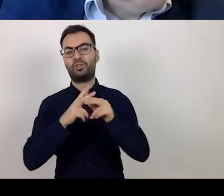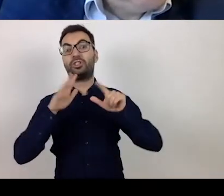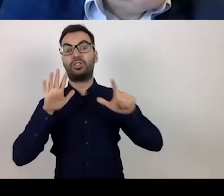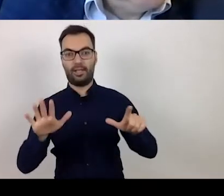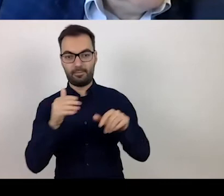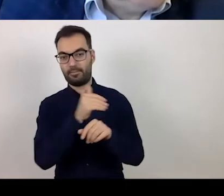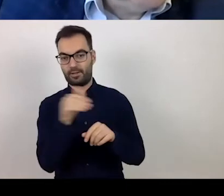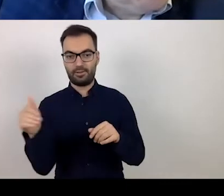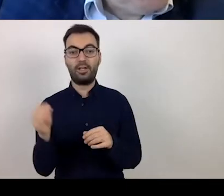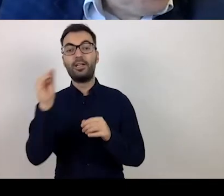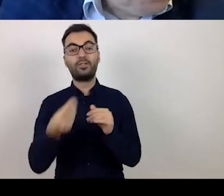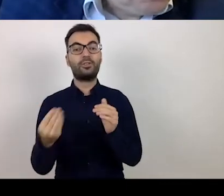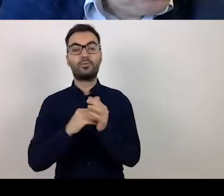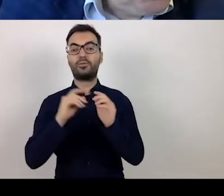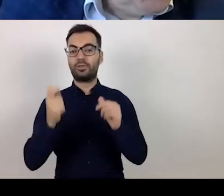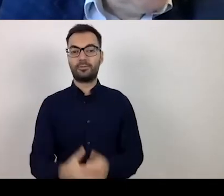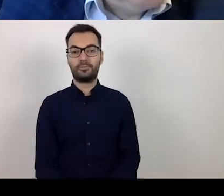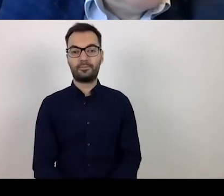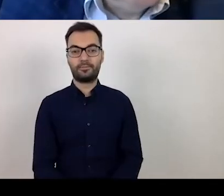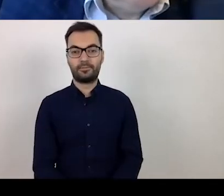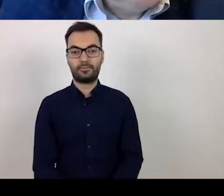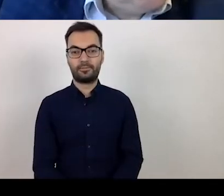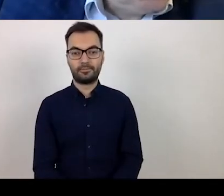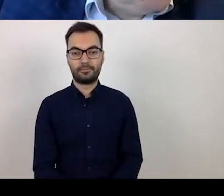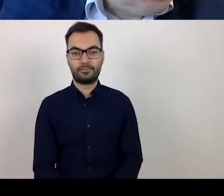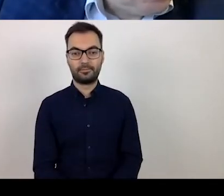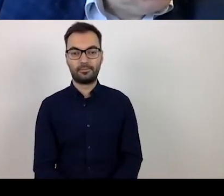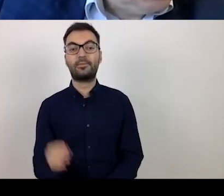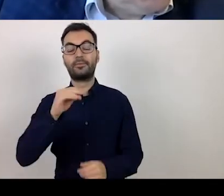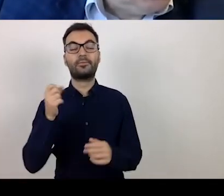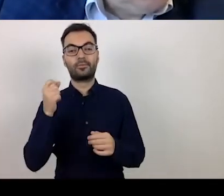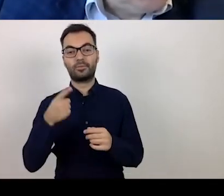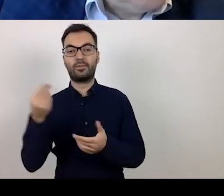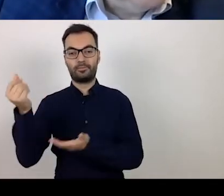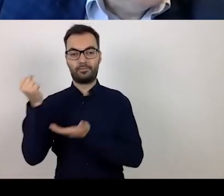In addition, they also cover working capital grants.